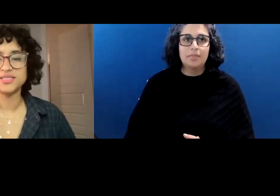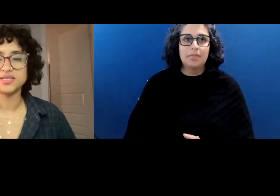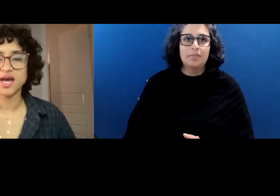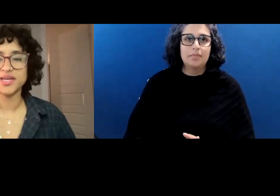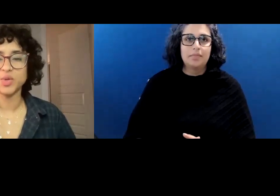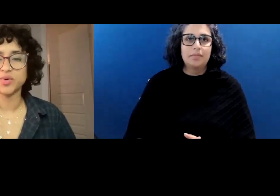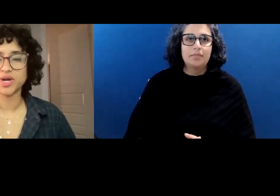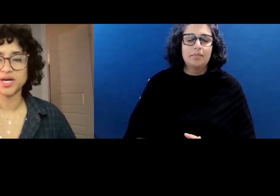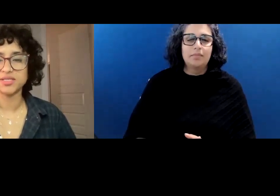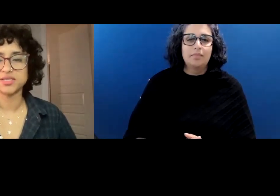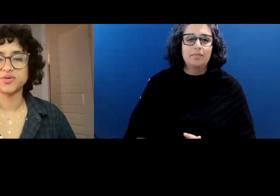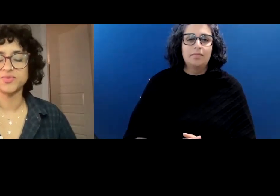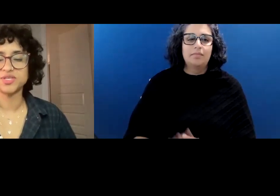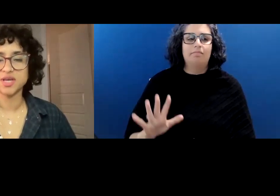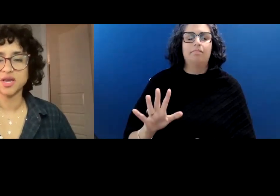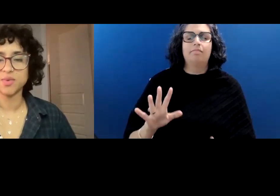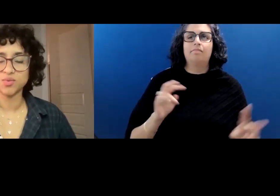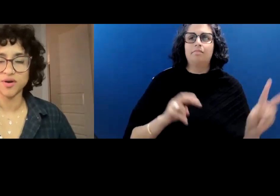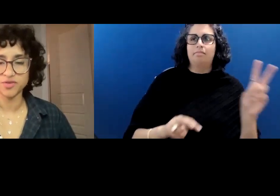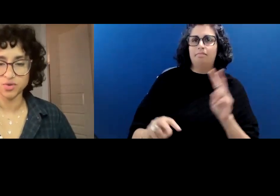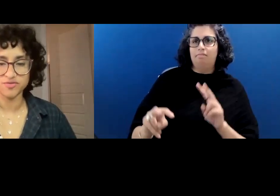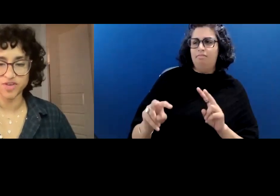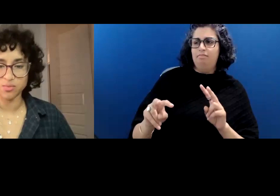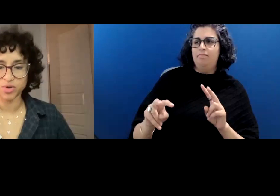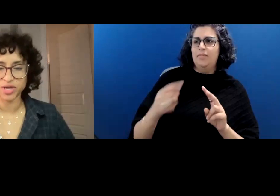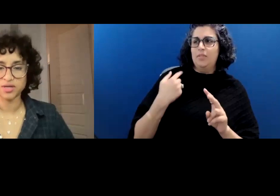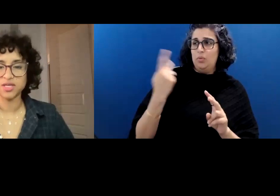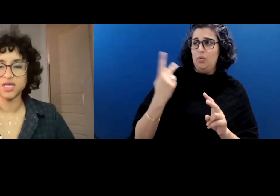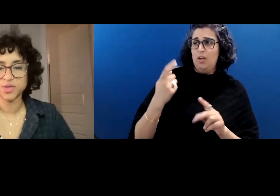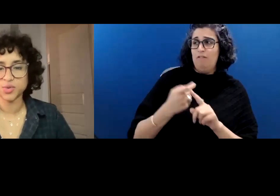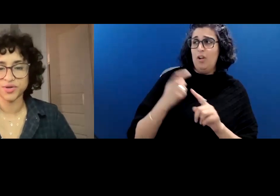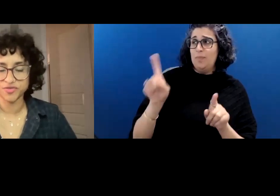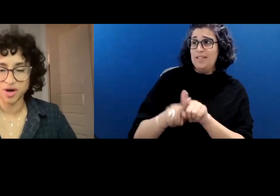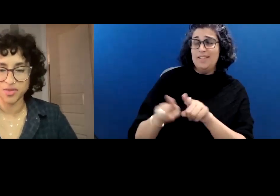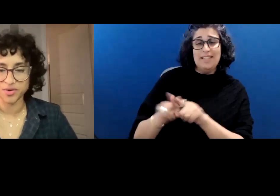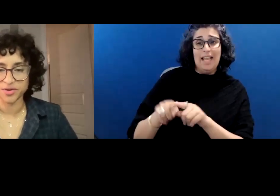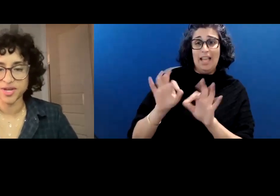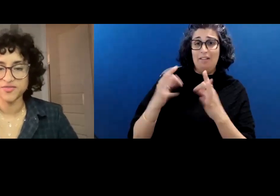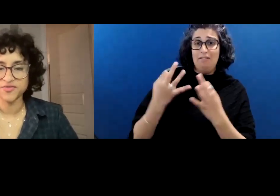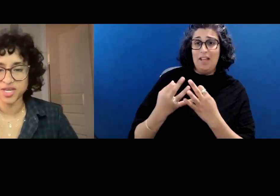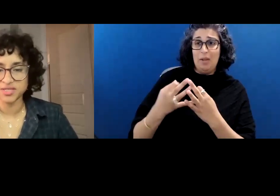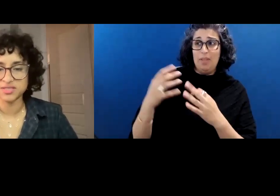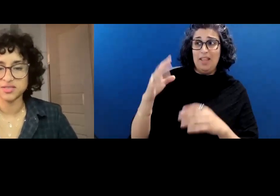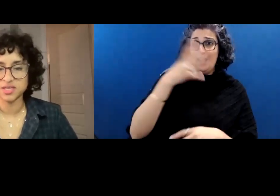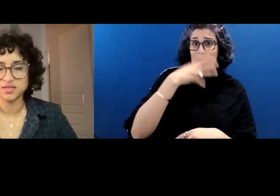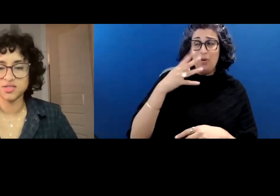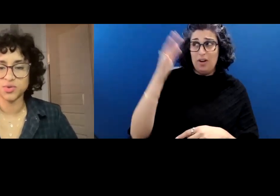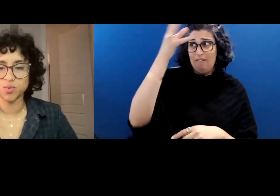I denied we were cut from the same rough-hewn fabric, immigrant father, veins thinned with